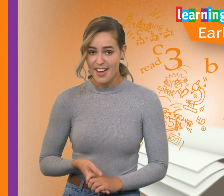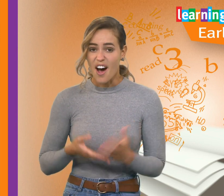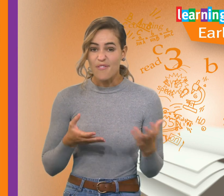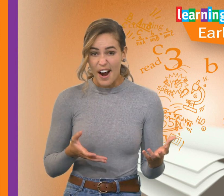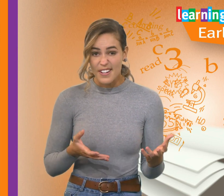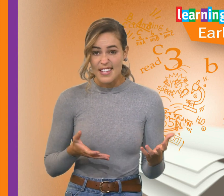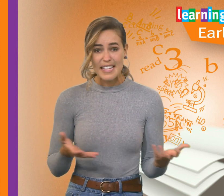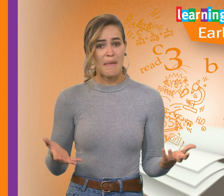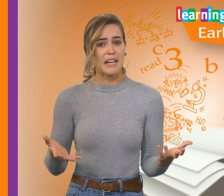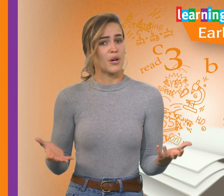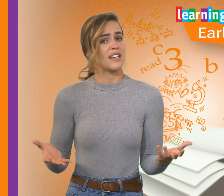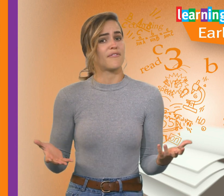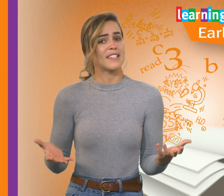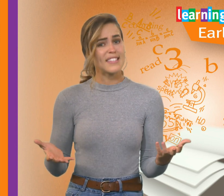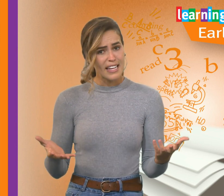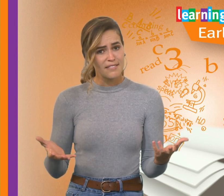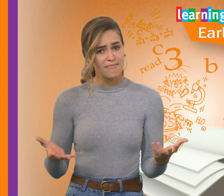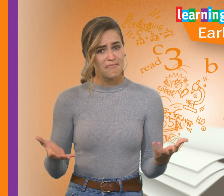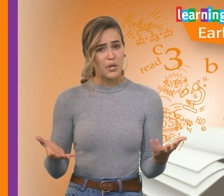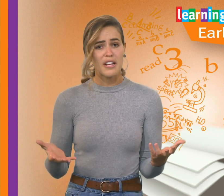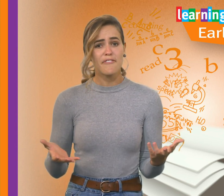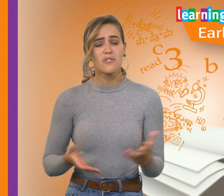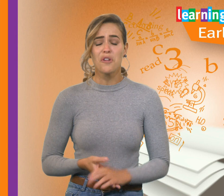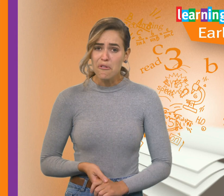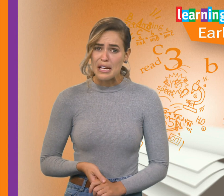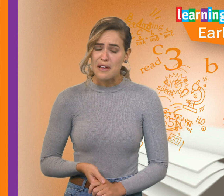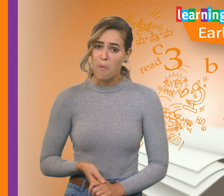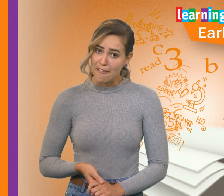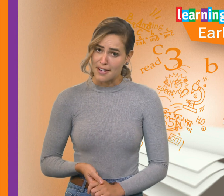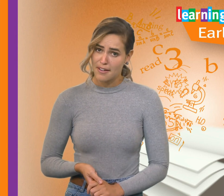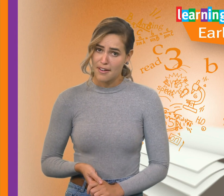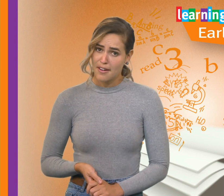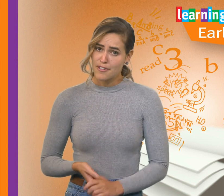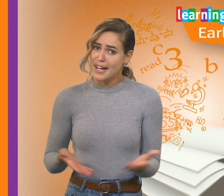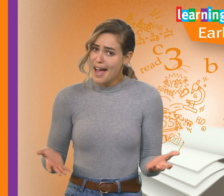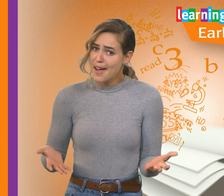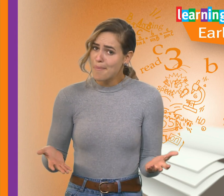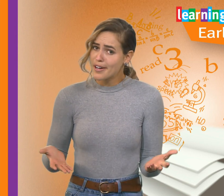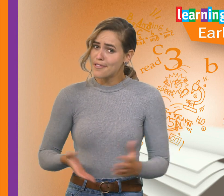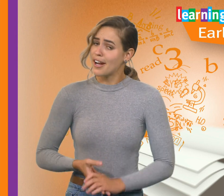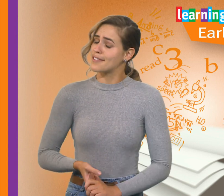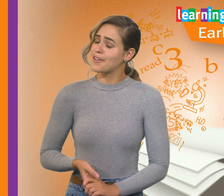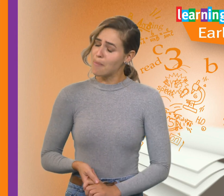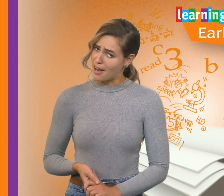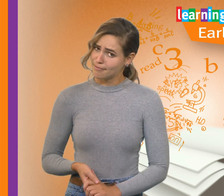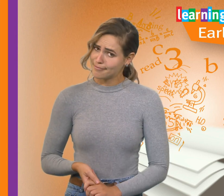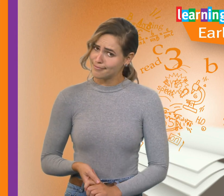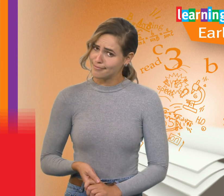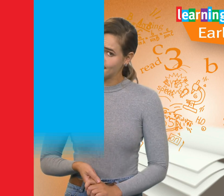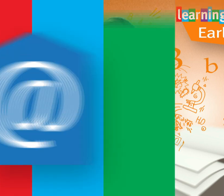A virus has made Birdie’s friends sick. Birdie feels lonely and worried. Check out how Birdie’s friends feel better.